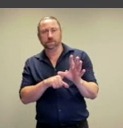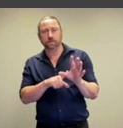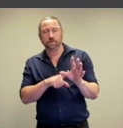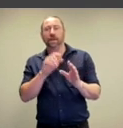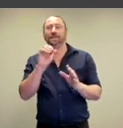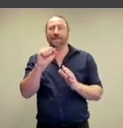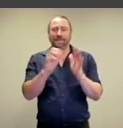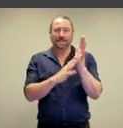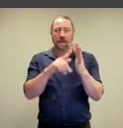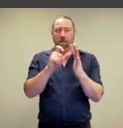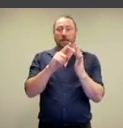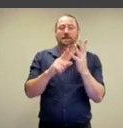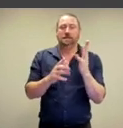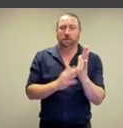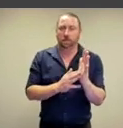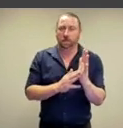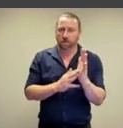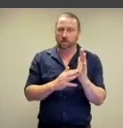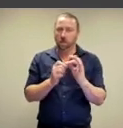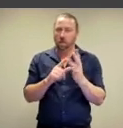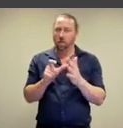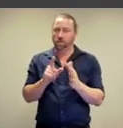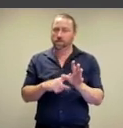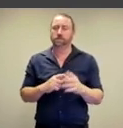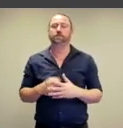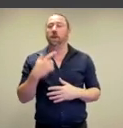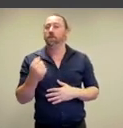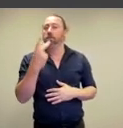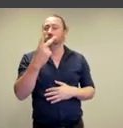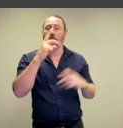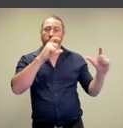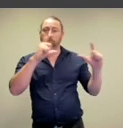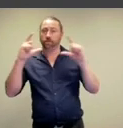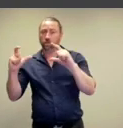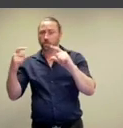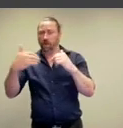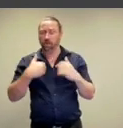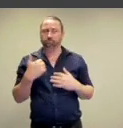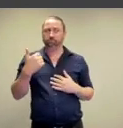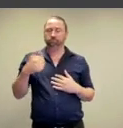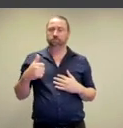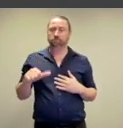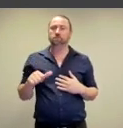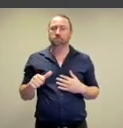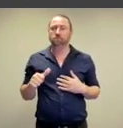bodies are his mediums and I want to look at two photographs to